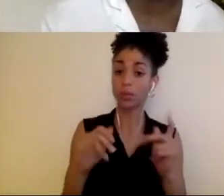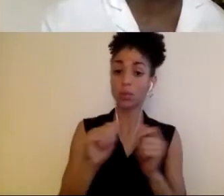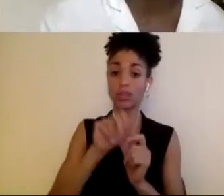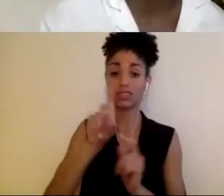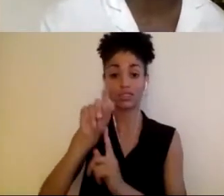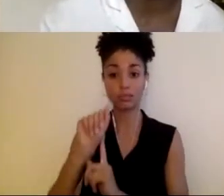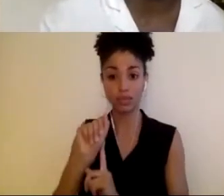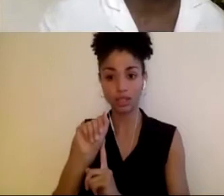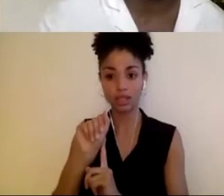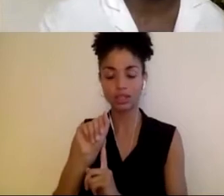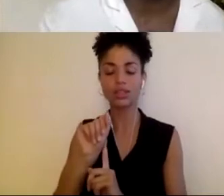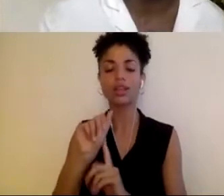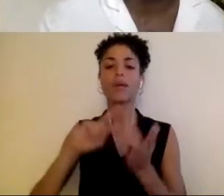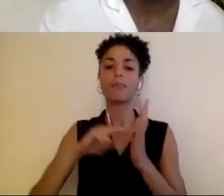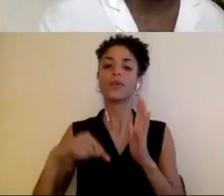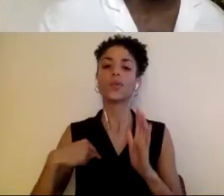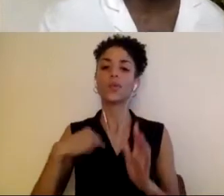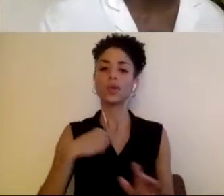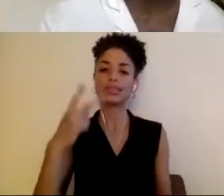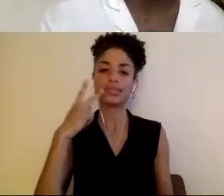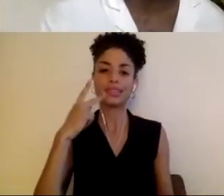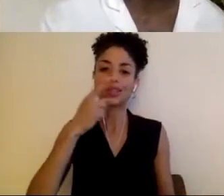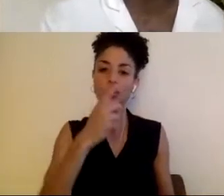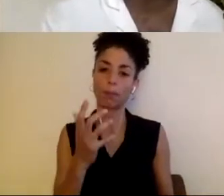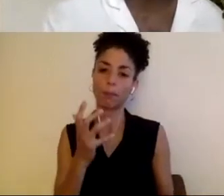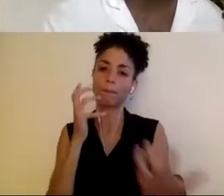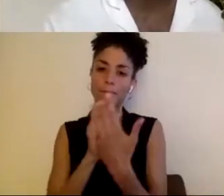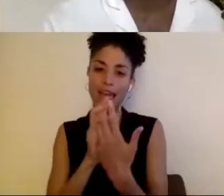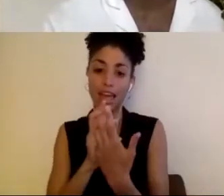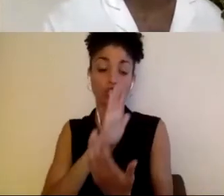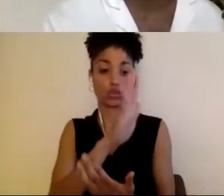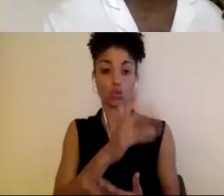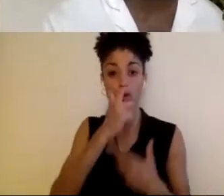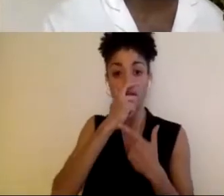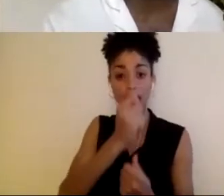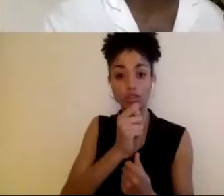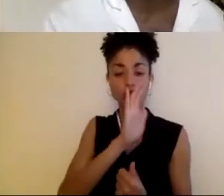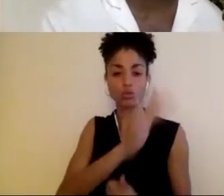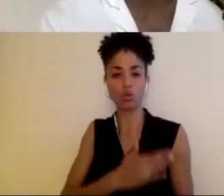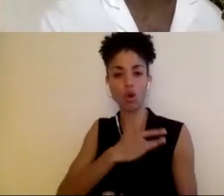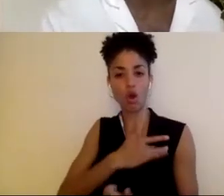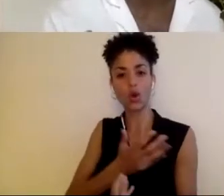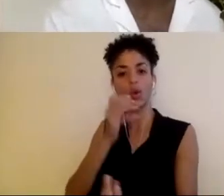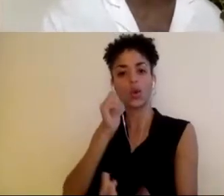see you match your own interests in your own curiosities and your own prowess